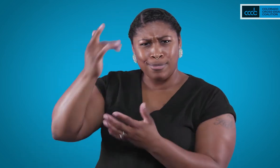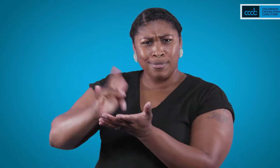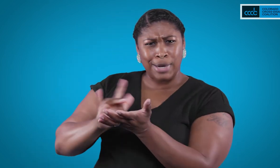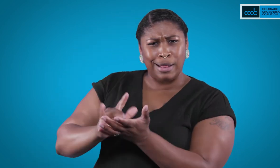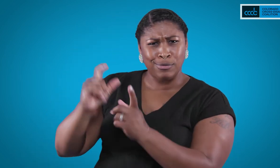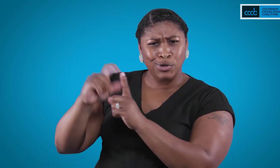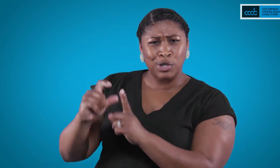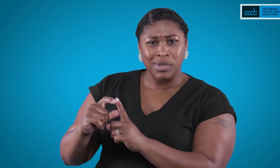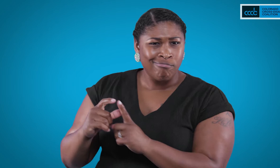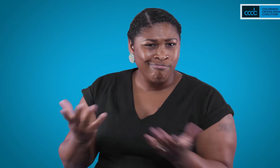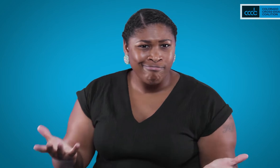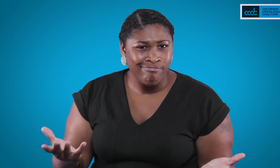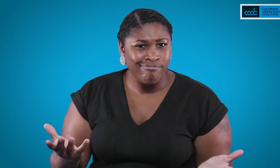fluency in medical terms.